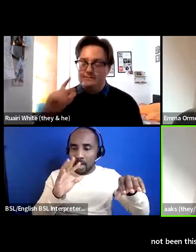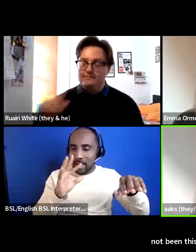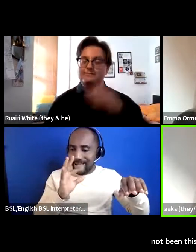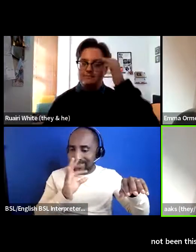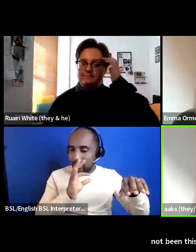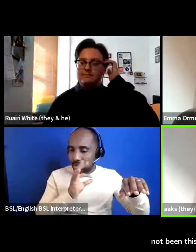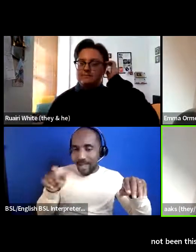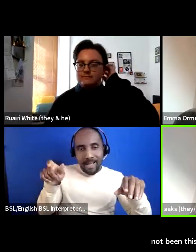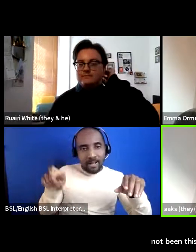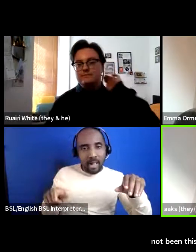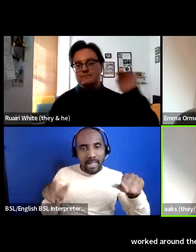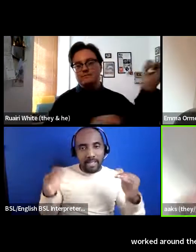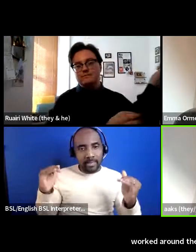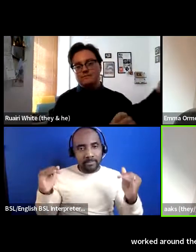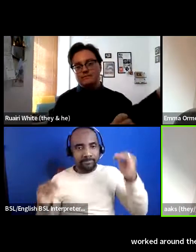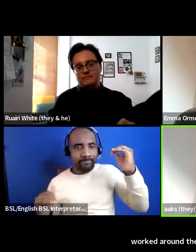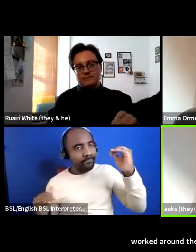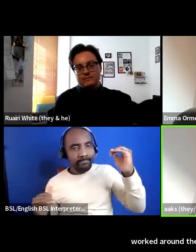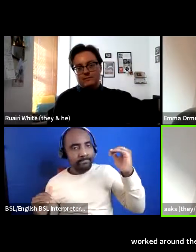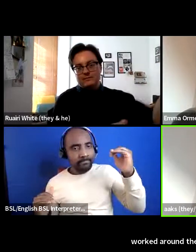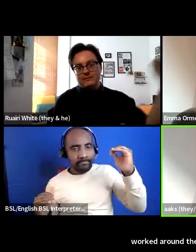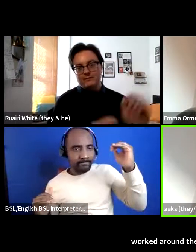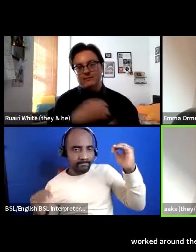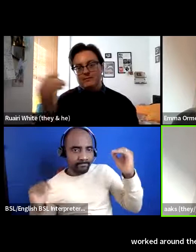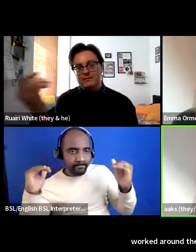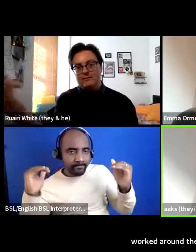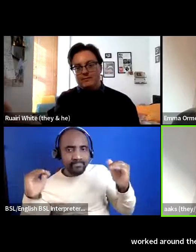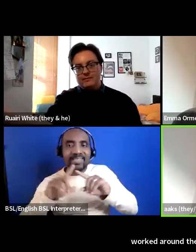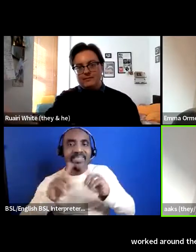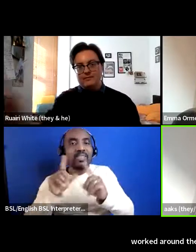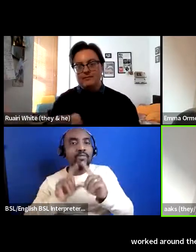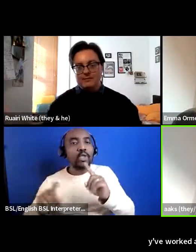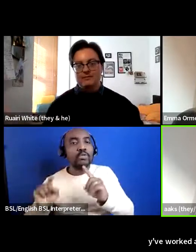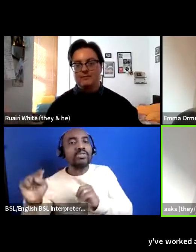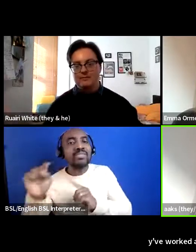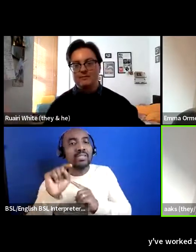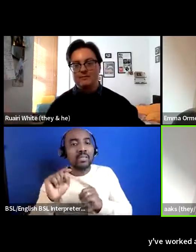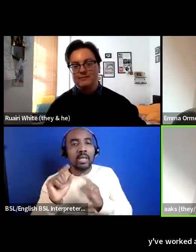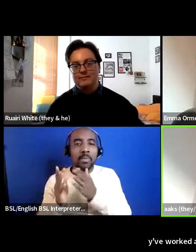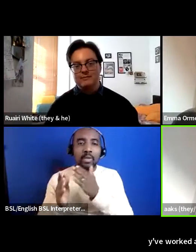different communities and and even in the west um yeah with changes at the top